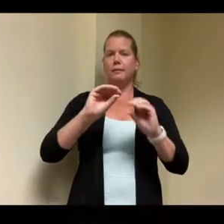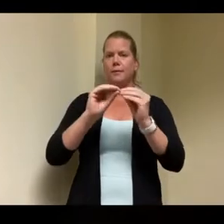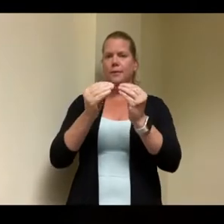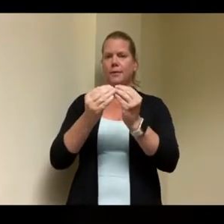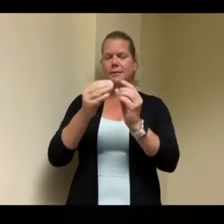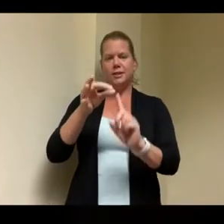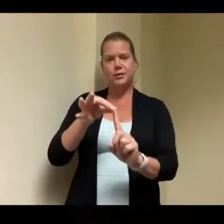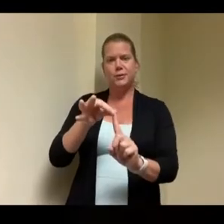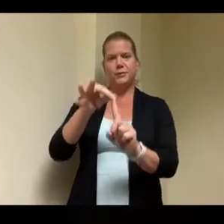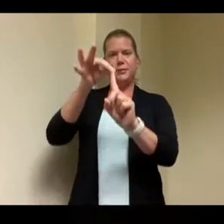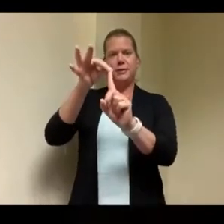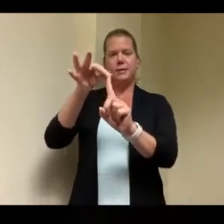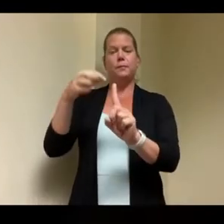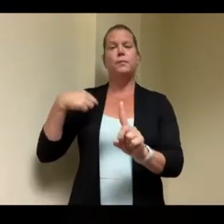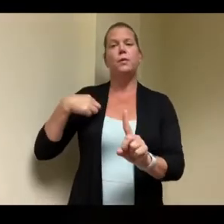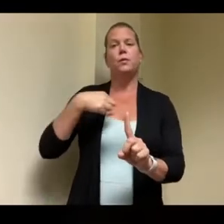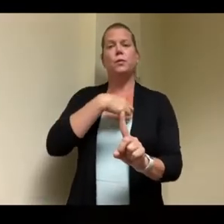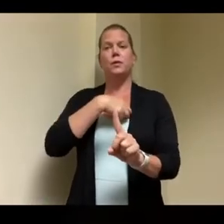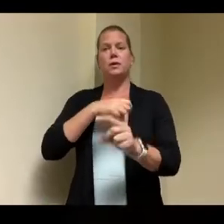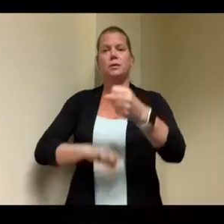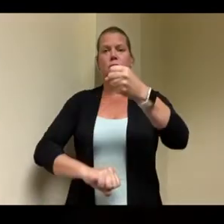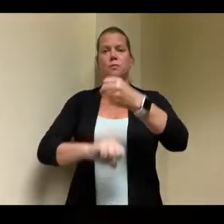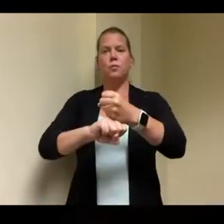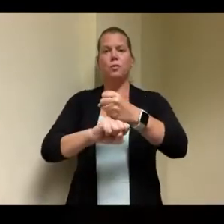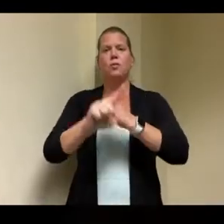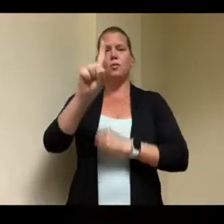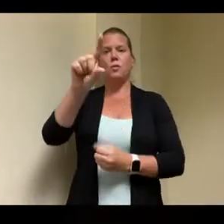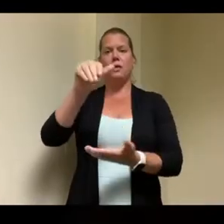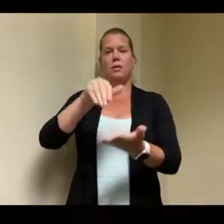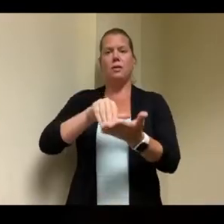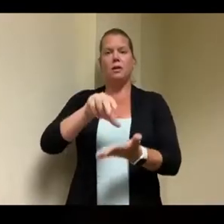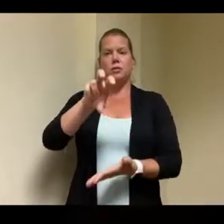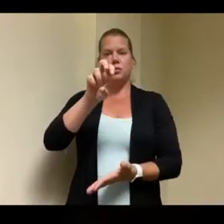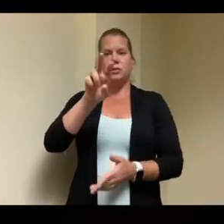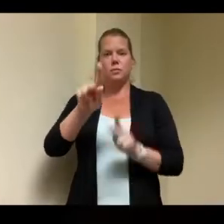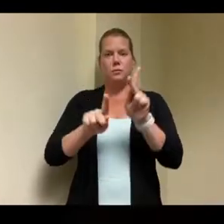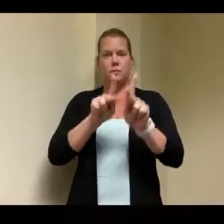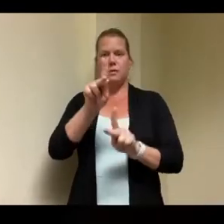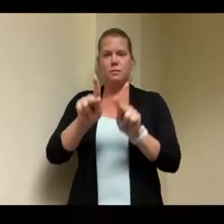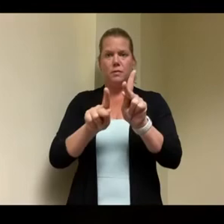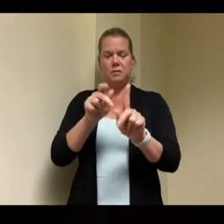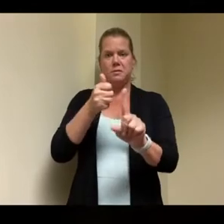we support over 1200 individuals with disabilities throughout the whole state